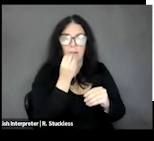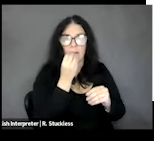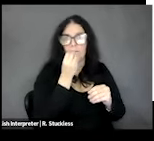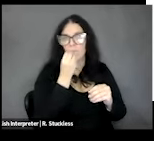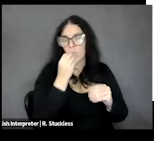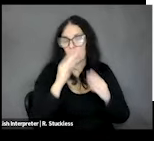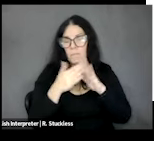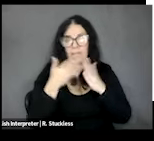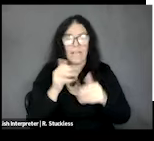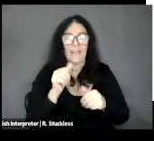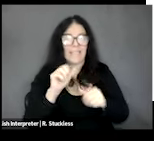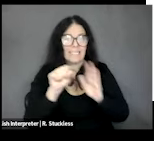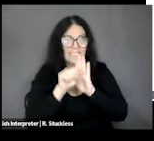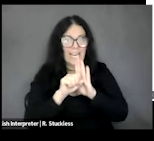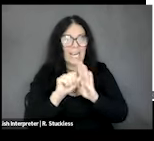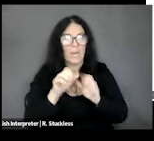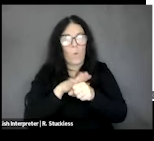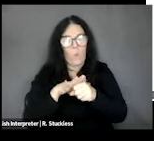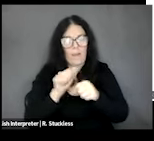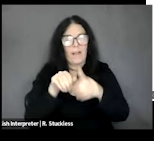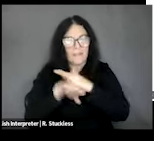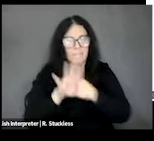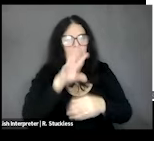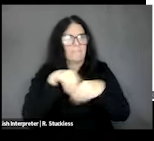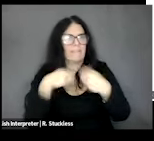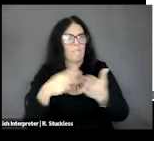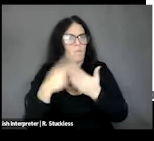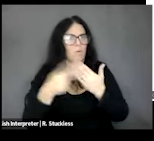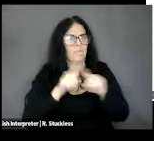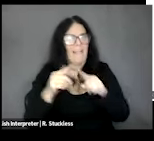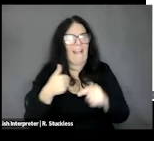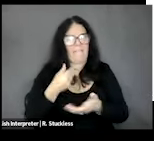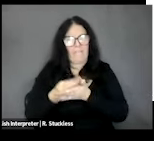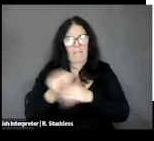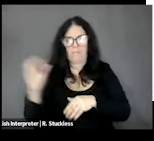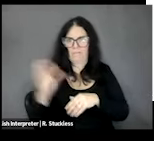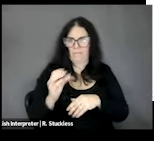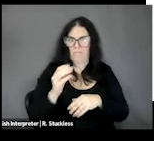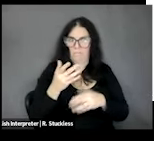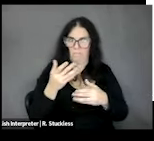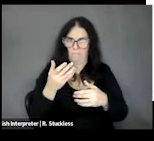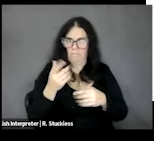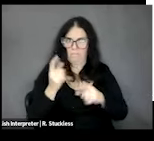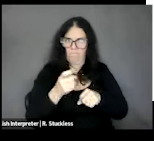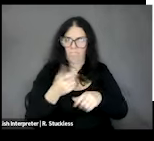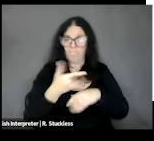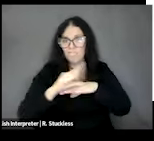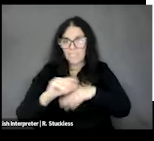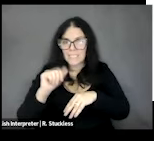in and come up with programs that provide financial incentives to ensure that some of